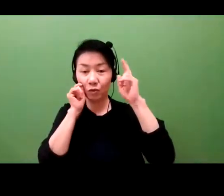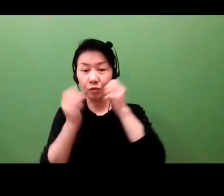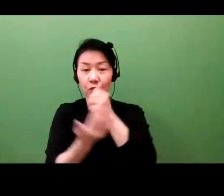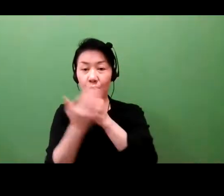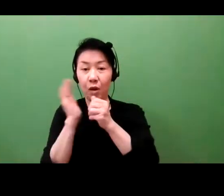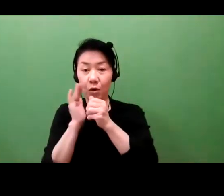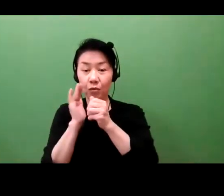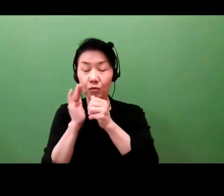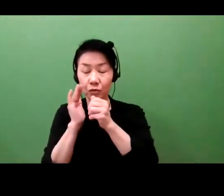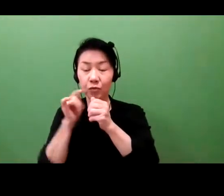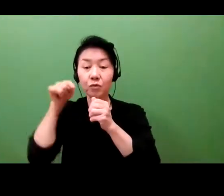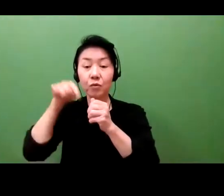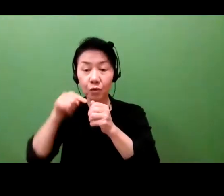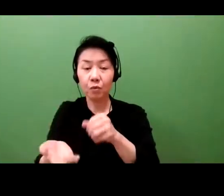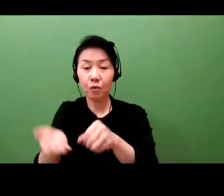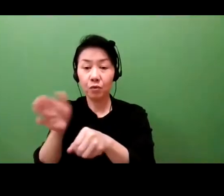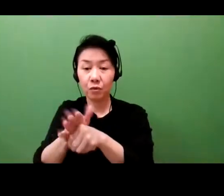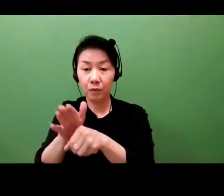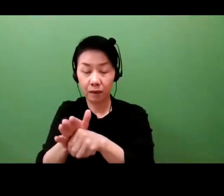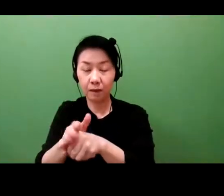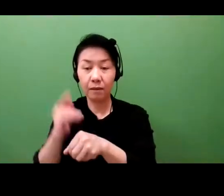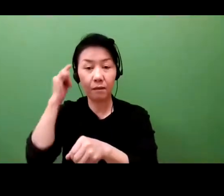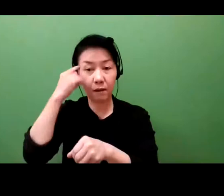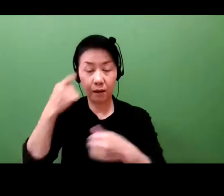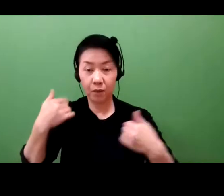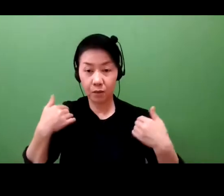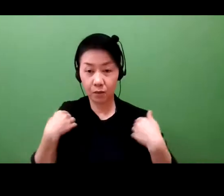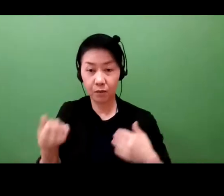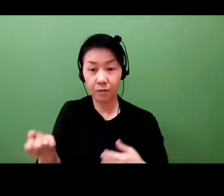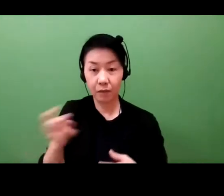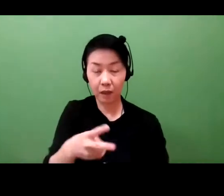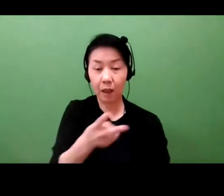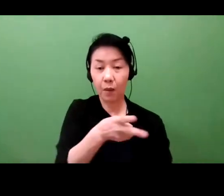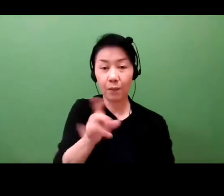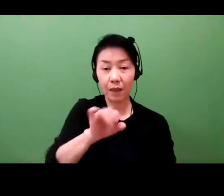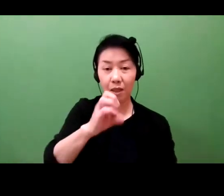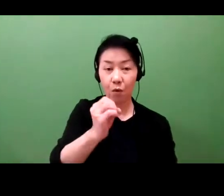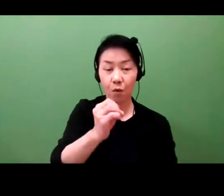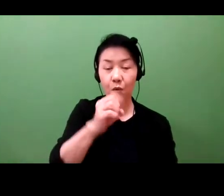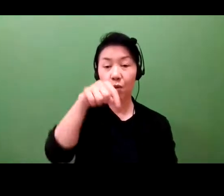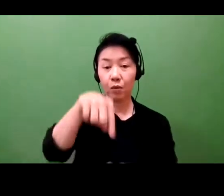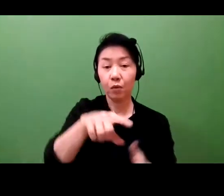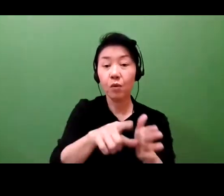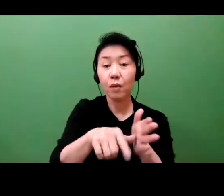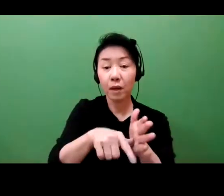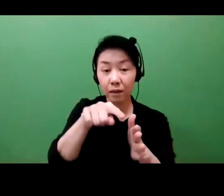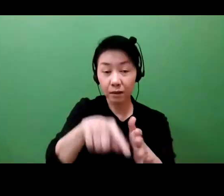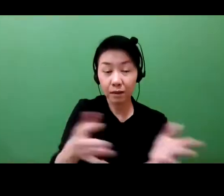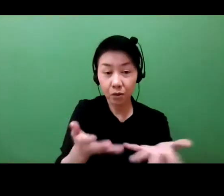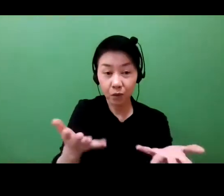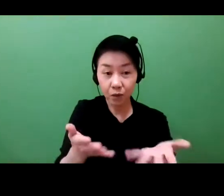operating in the bioinformatics space or anything else using software, then patents are often not